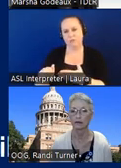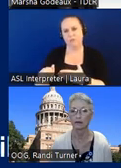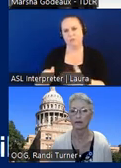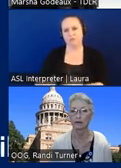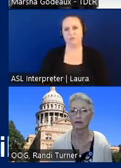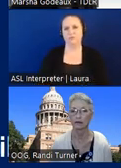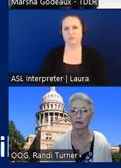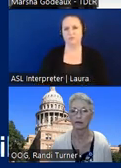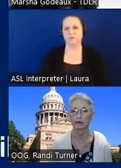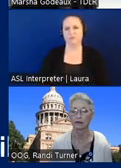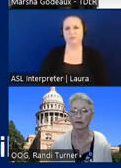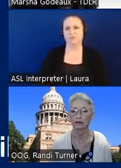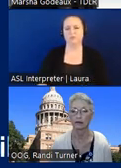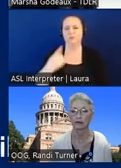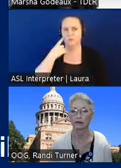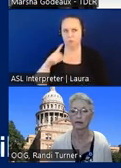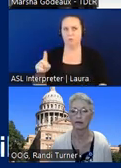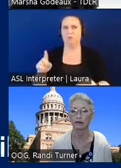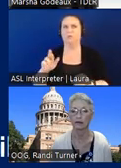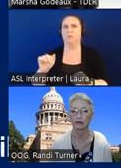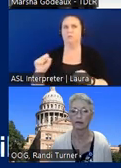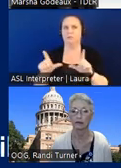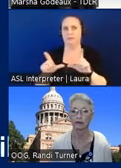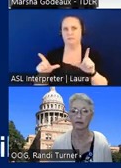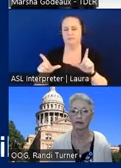for a razz license